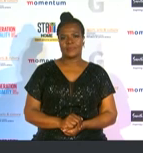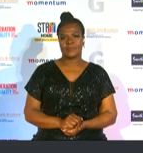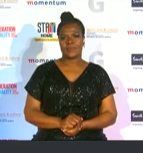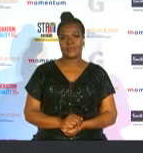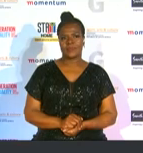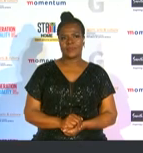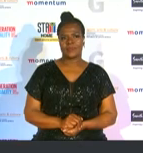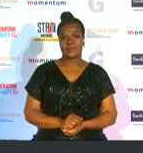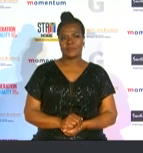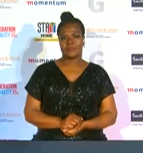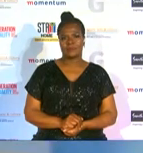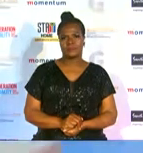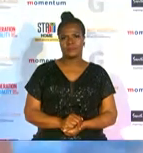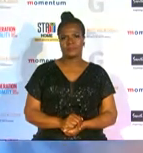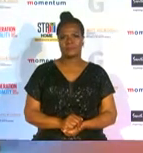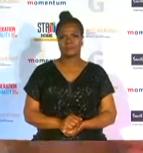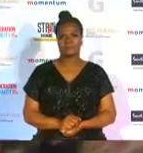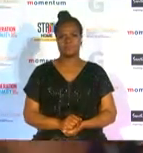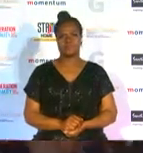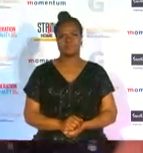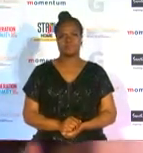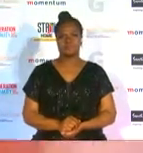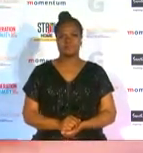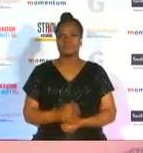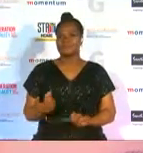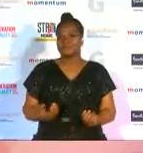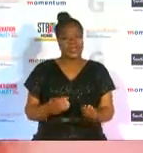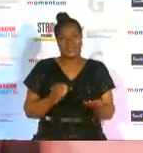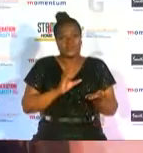is surprisingly an arduous task while some sponsors do not even bother to take